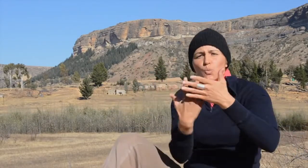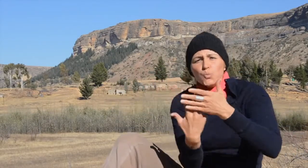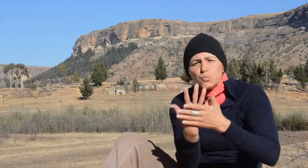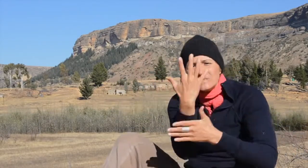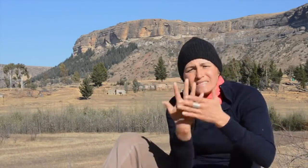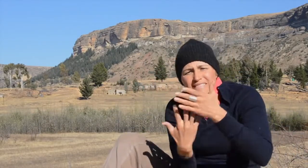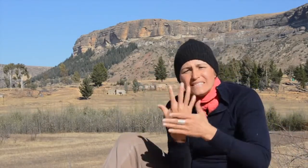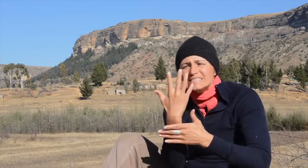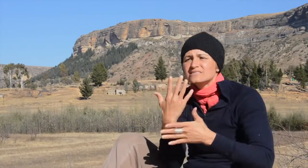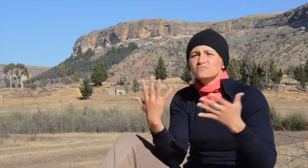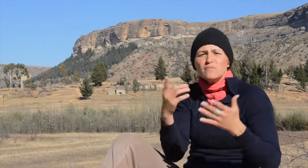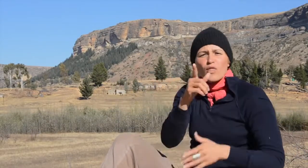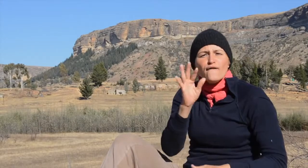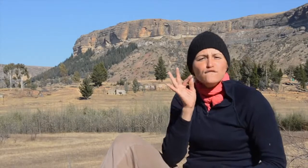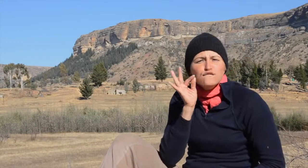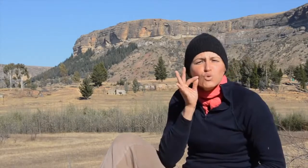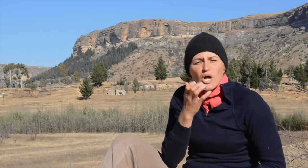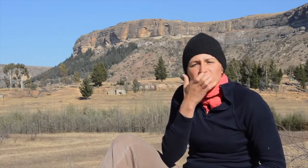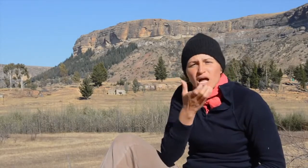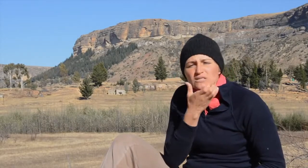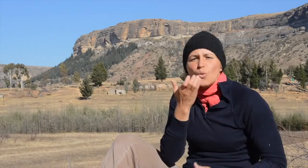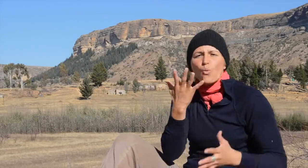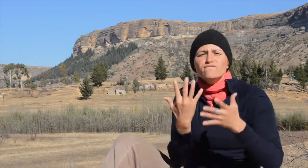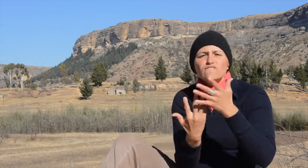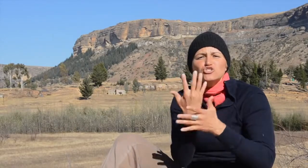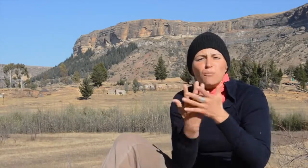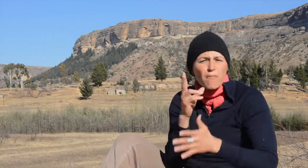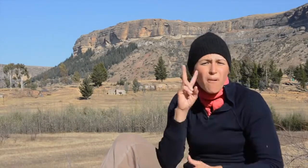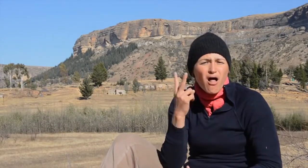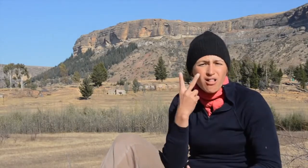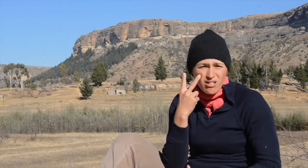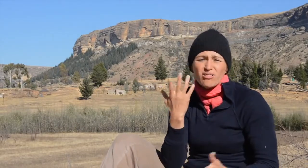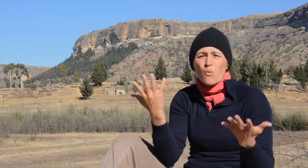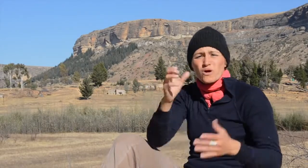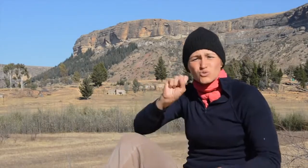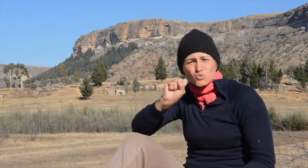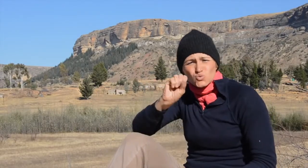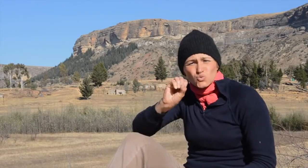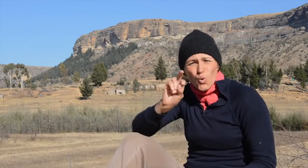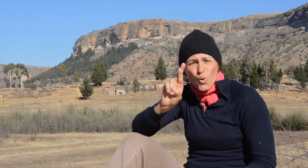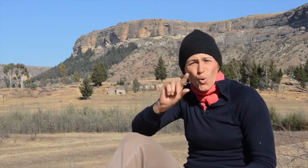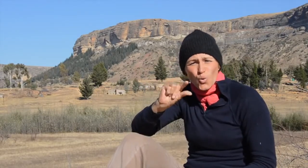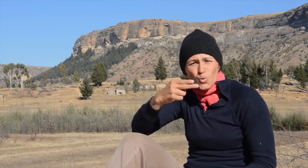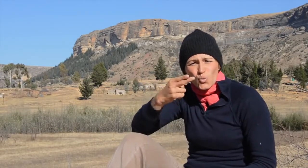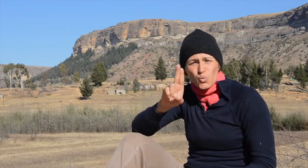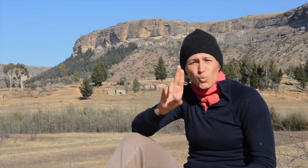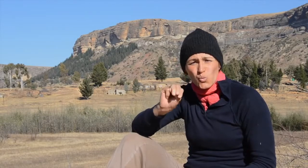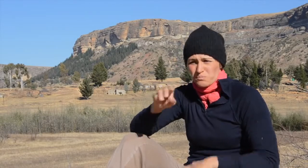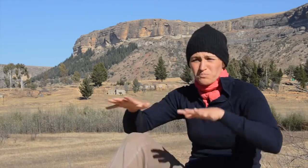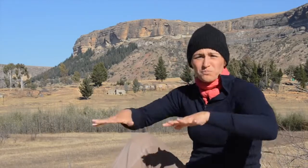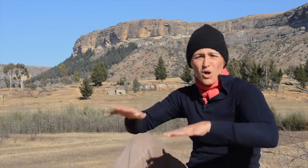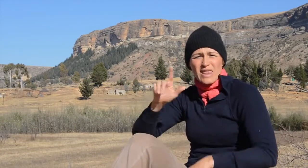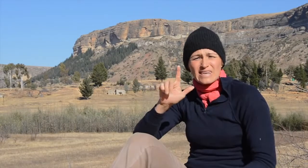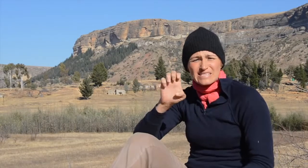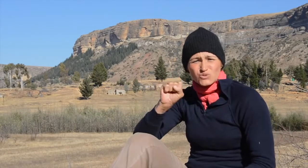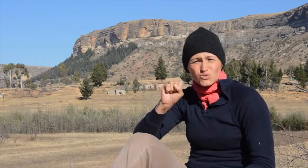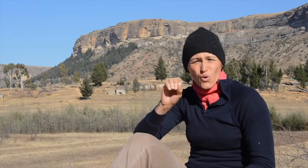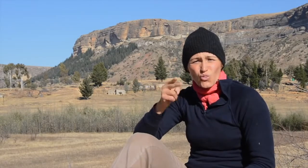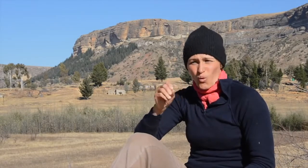only 10% for farming and typically corn, wheat,